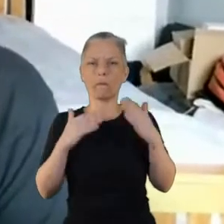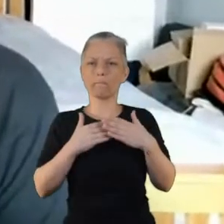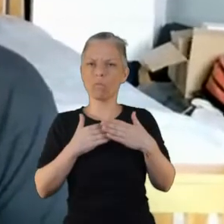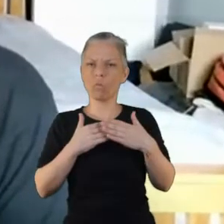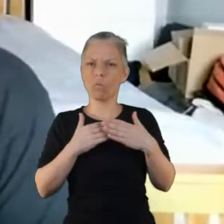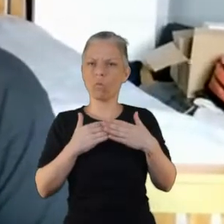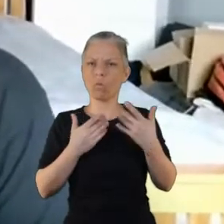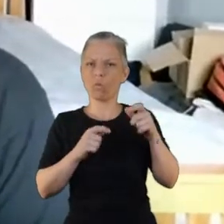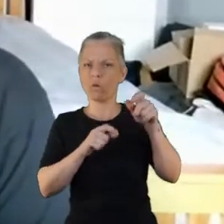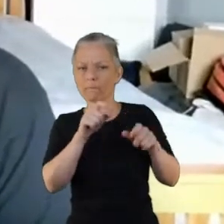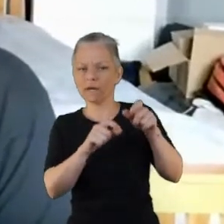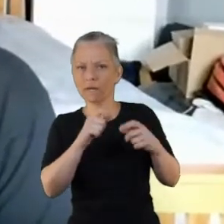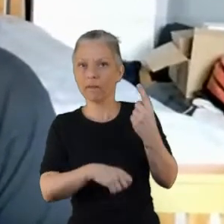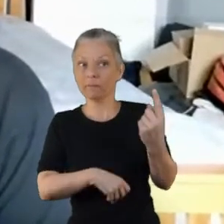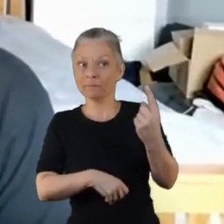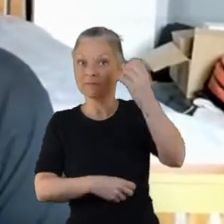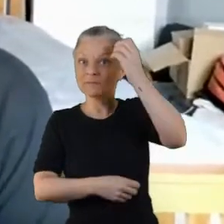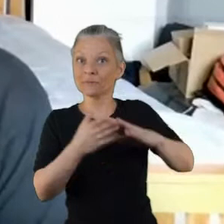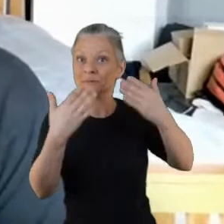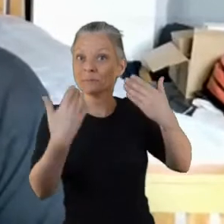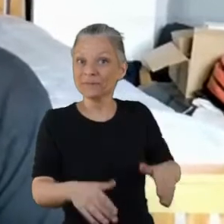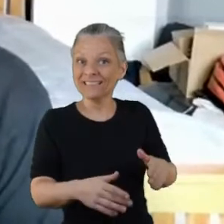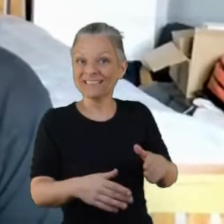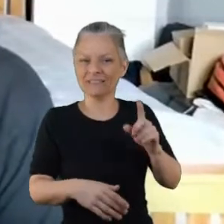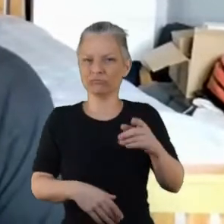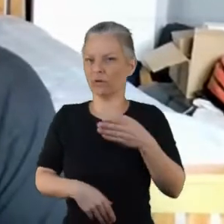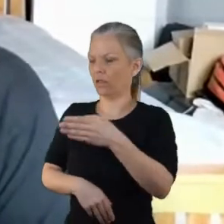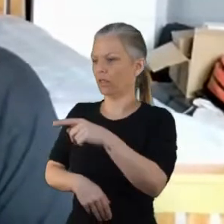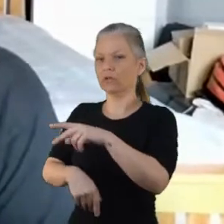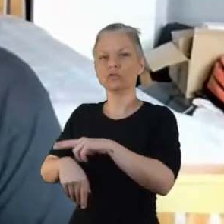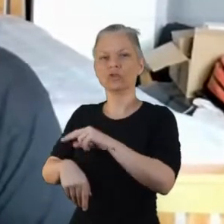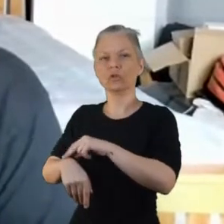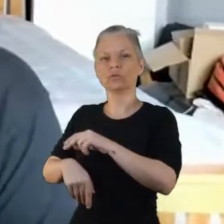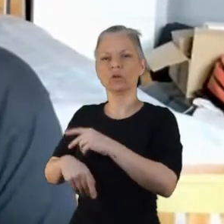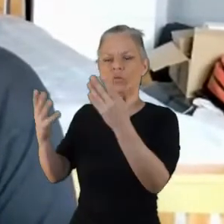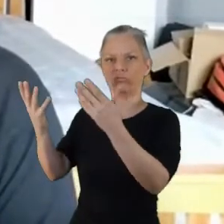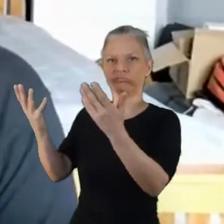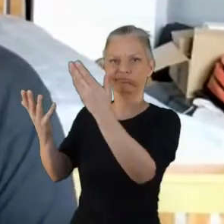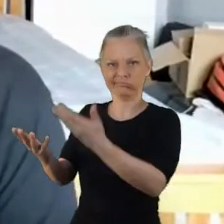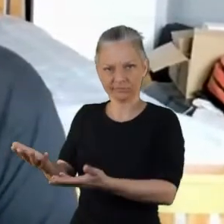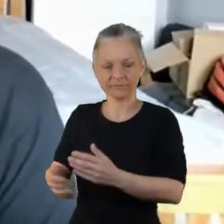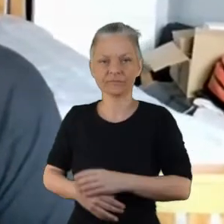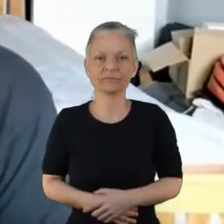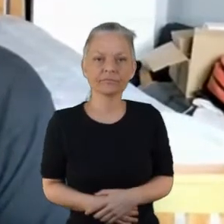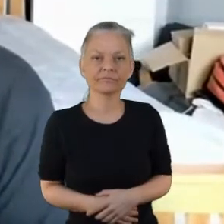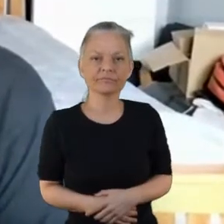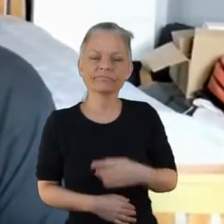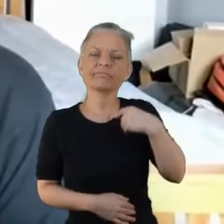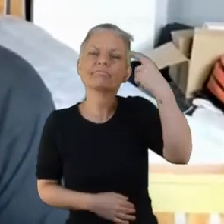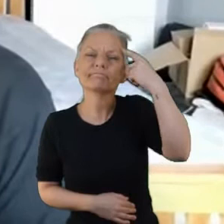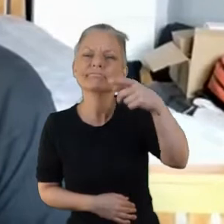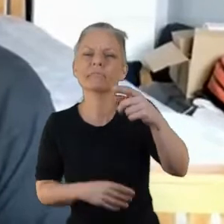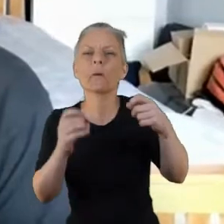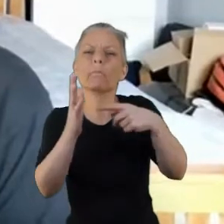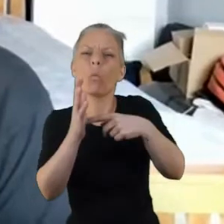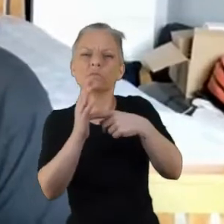I think with lived experience, you're more likely to be relaxed and open up a little